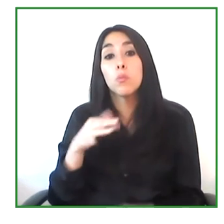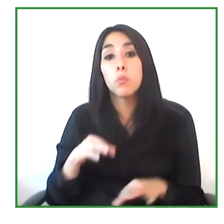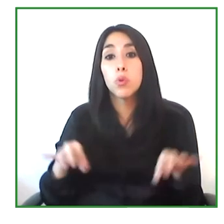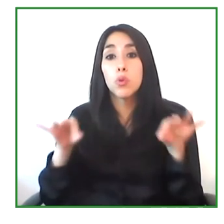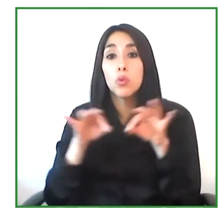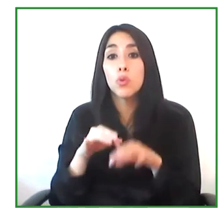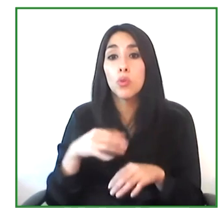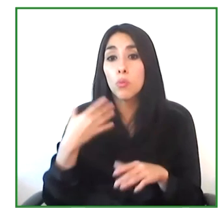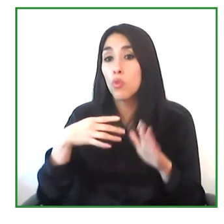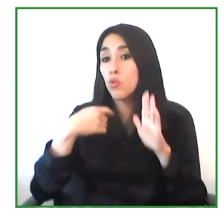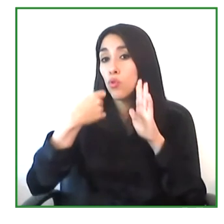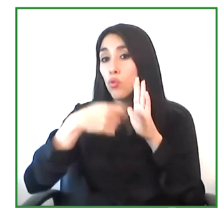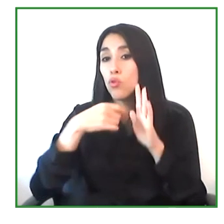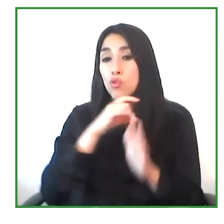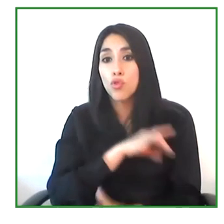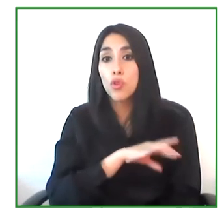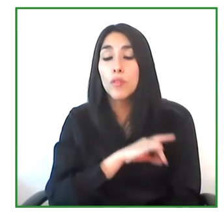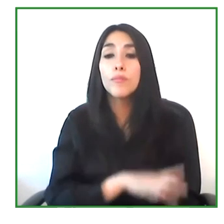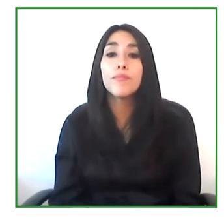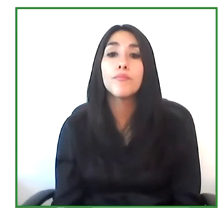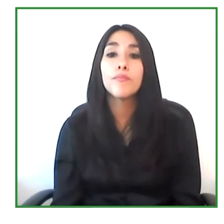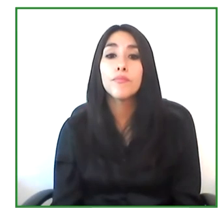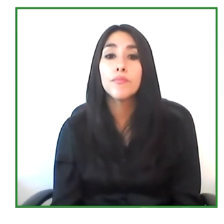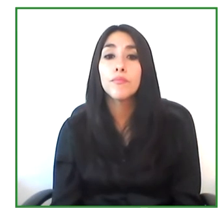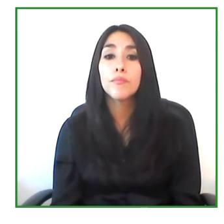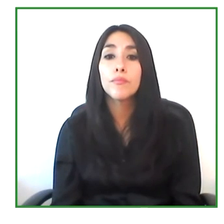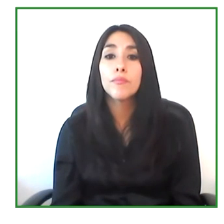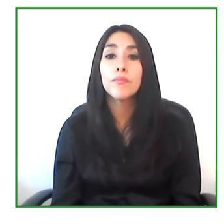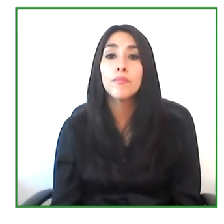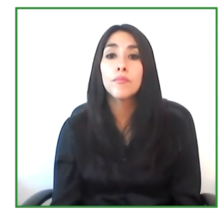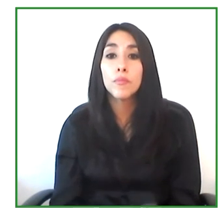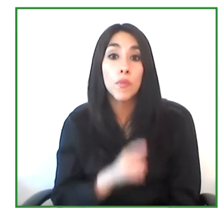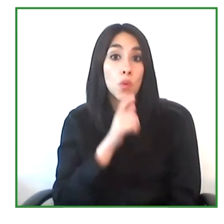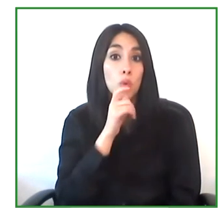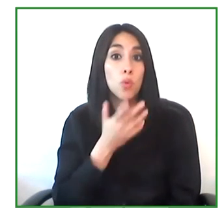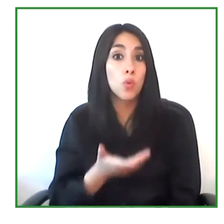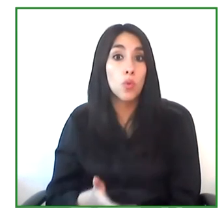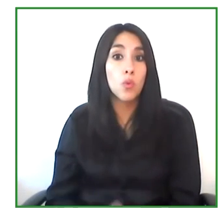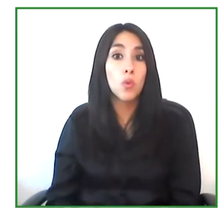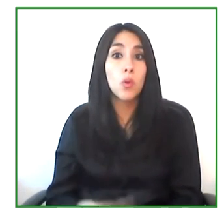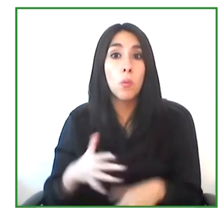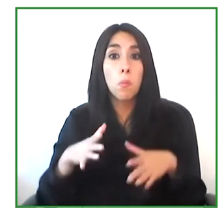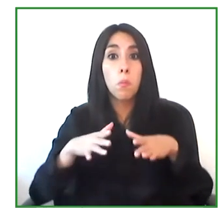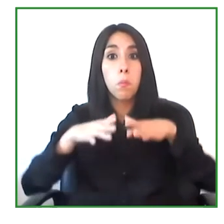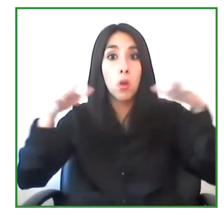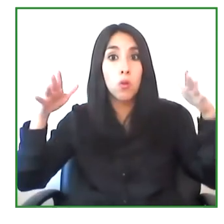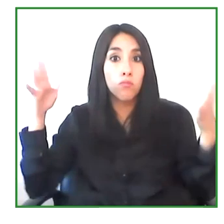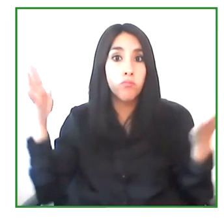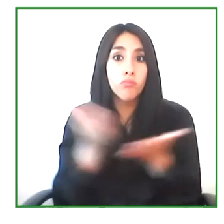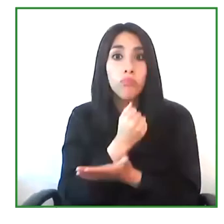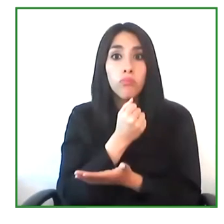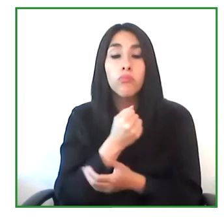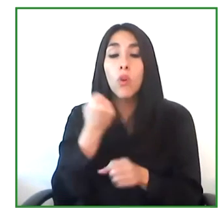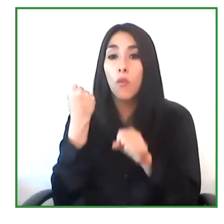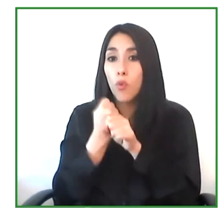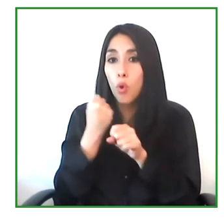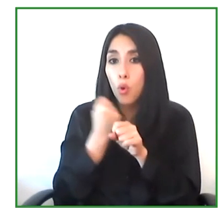we consider this project in Chile is something that is very important, that hopefully it's successfully and we are also working